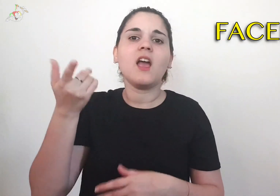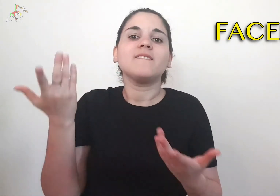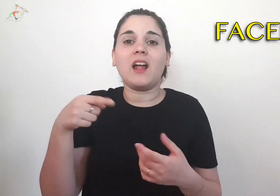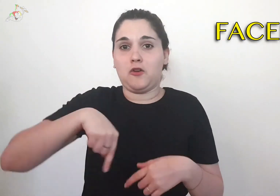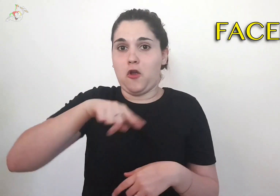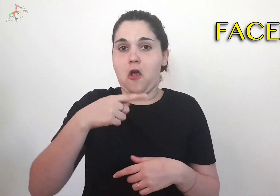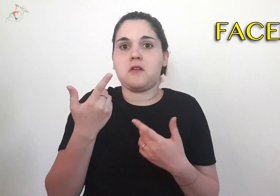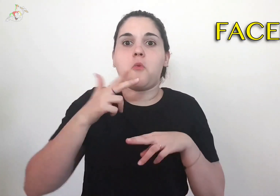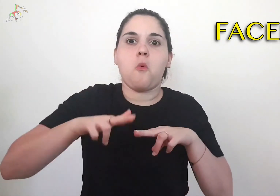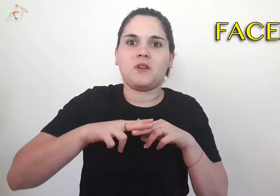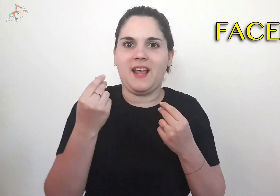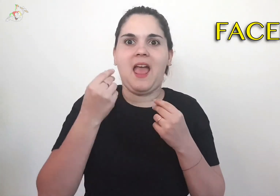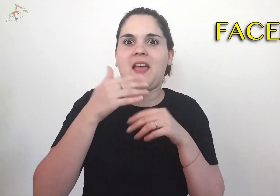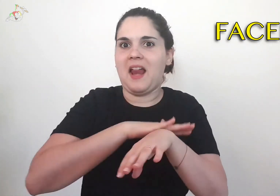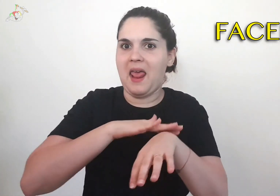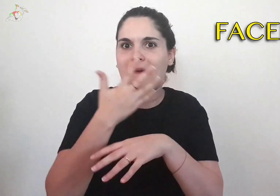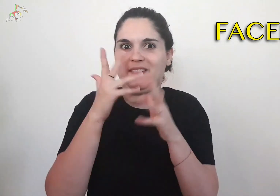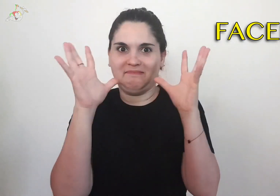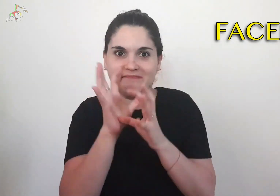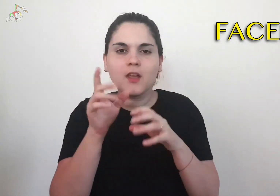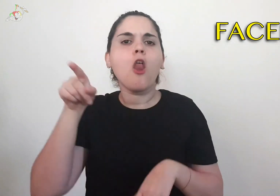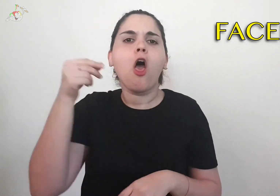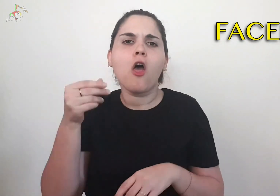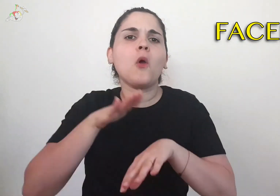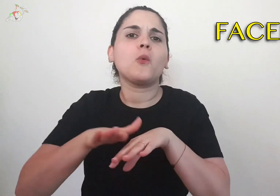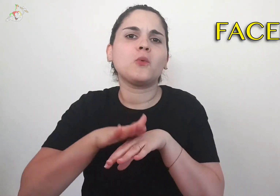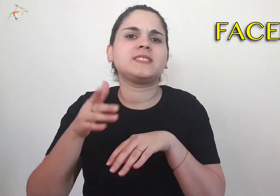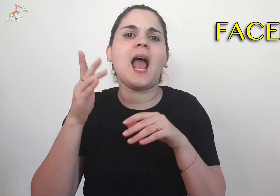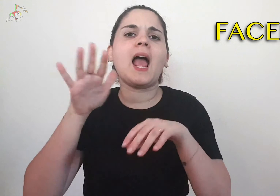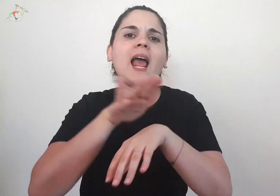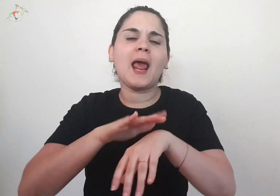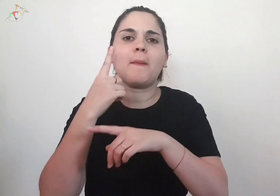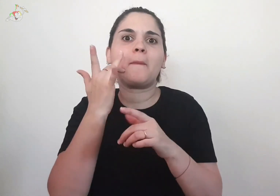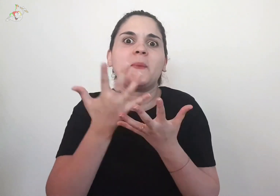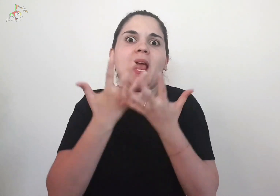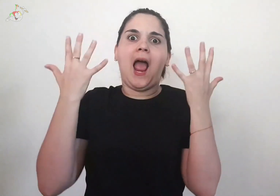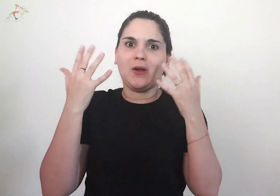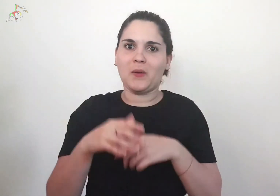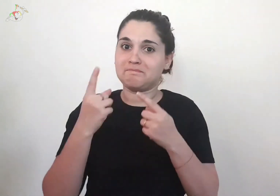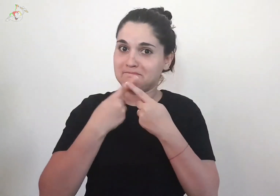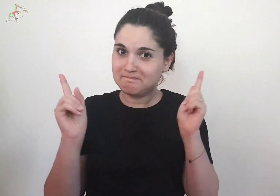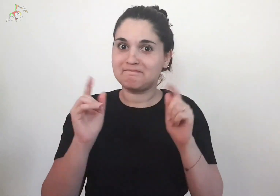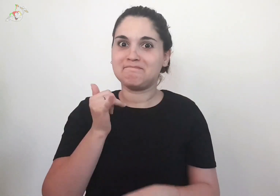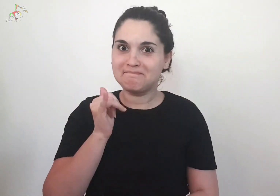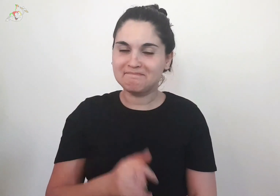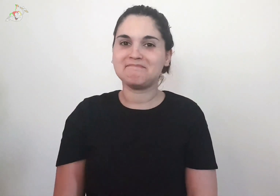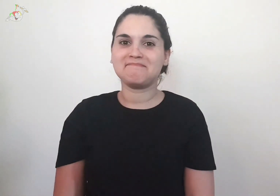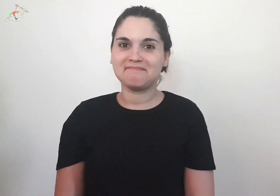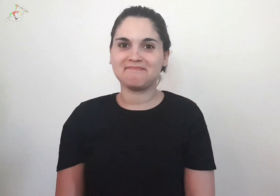We use the tanning cream, they use the whitening cream instead. Diversity is interesting.